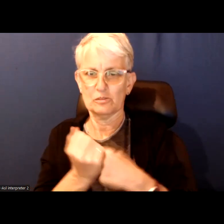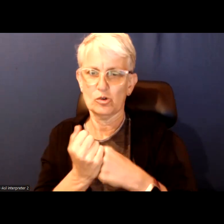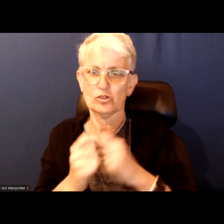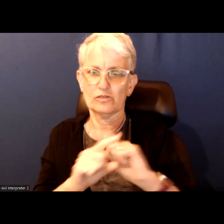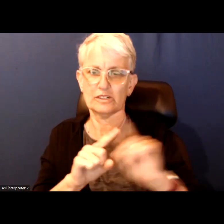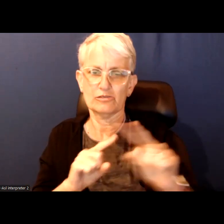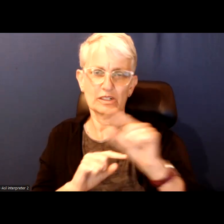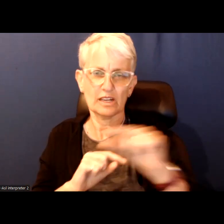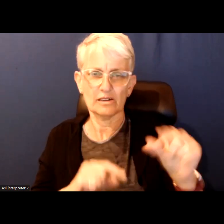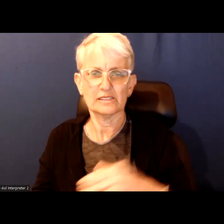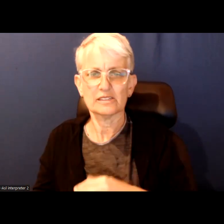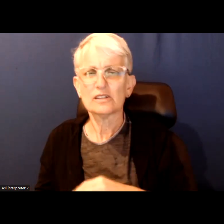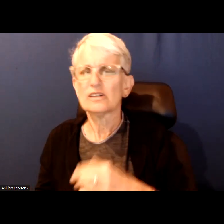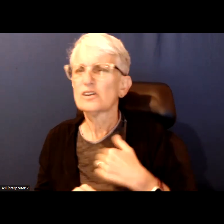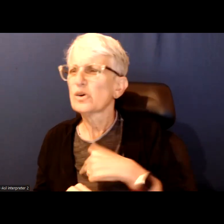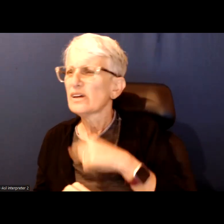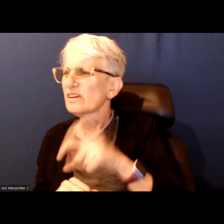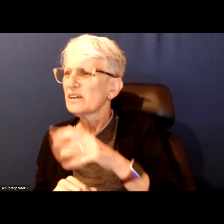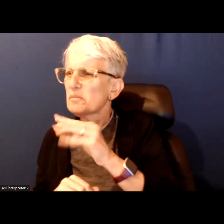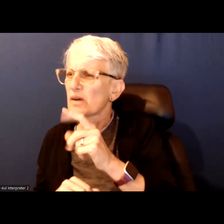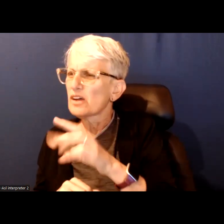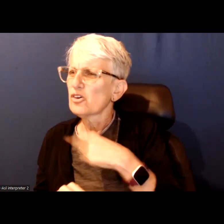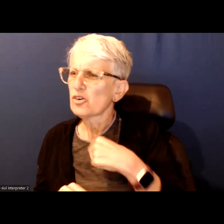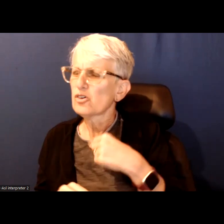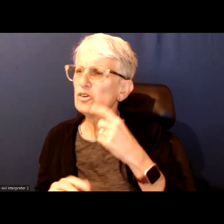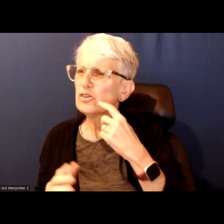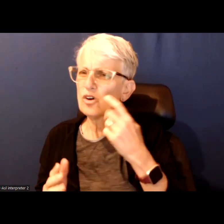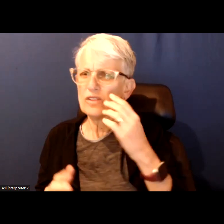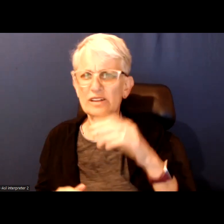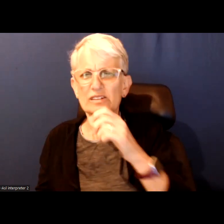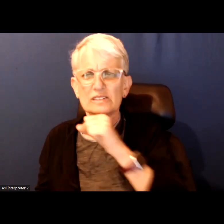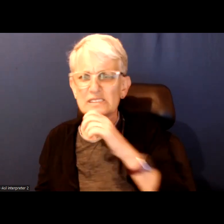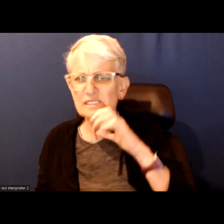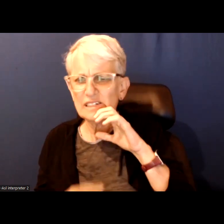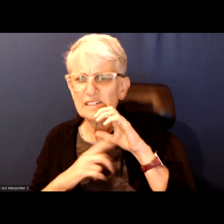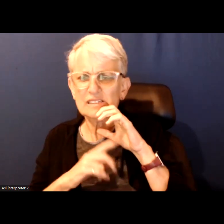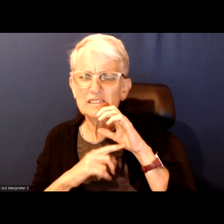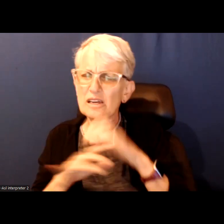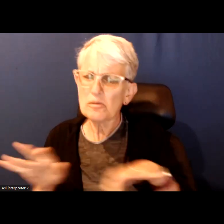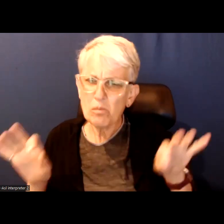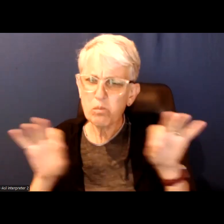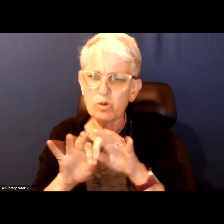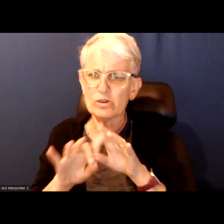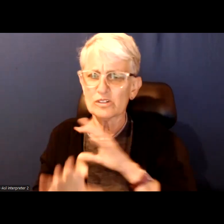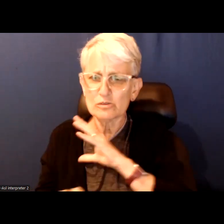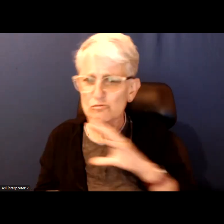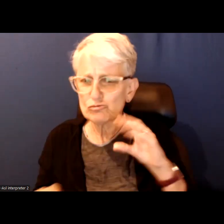We need a mayor who recognizes what we talked about that seniors have such an important role to continue to play here in the city.